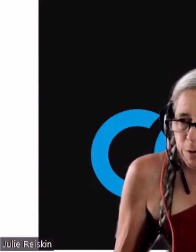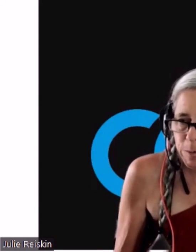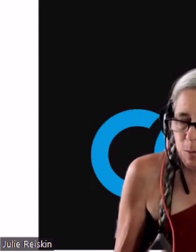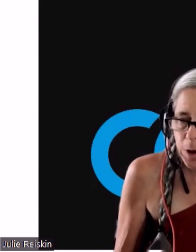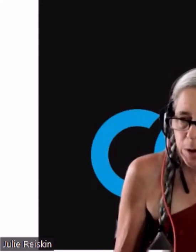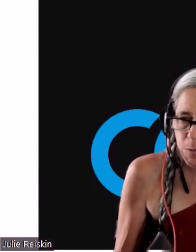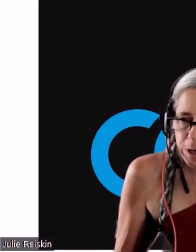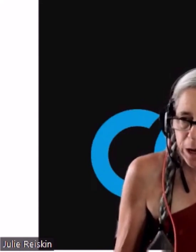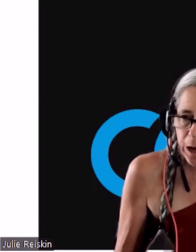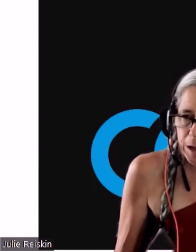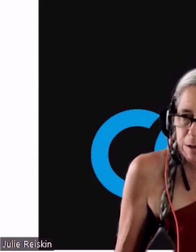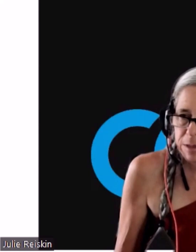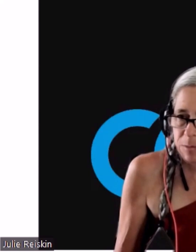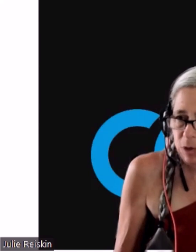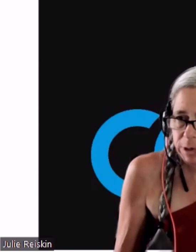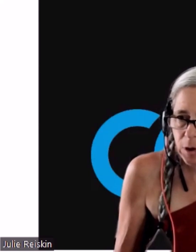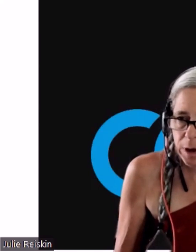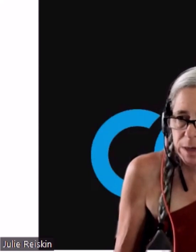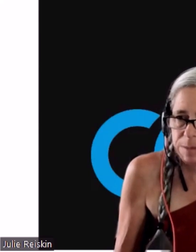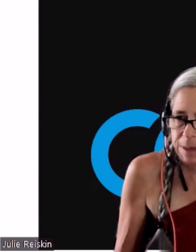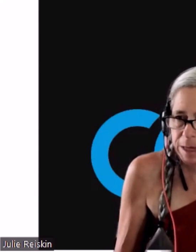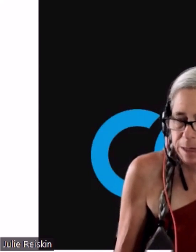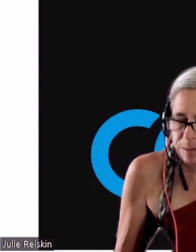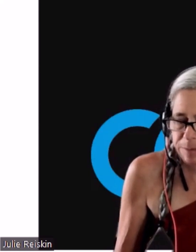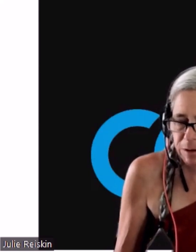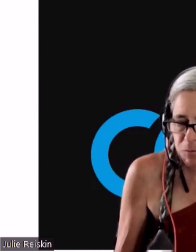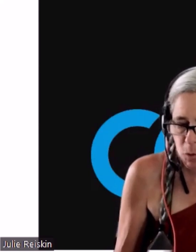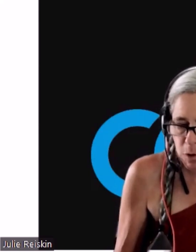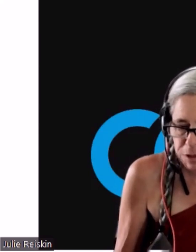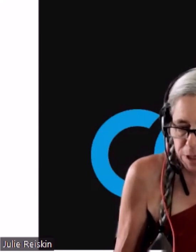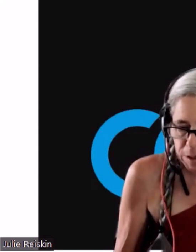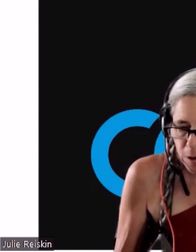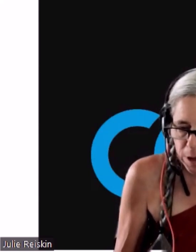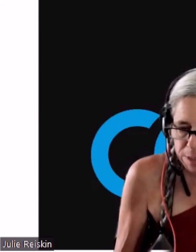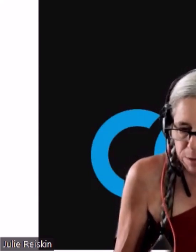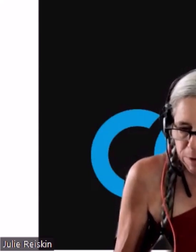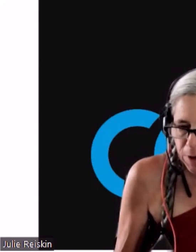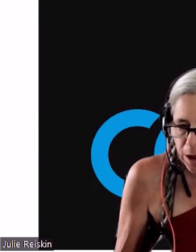We got some good laws, but they need to be enforced. And the laws that we've got,